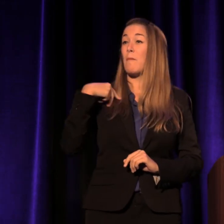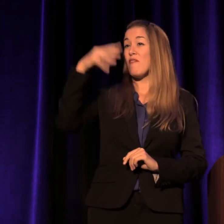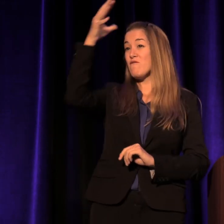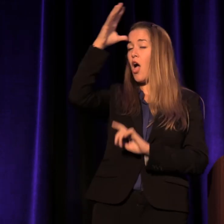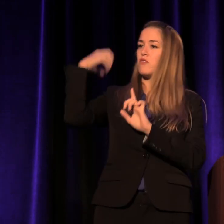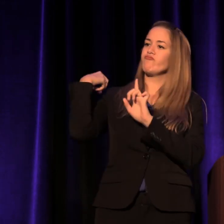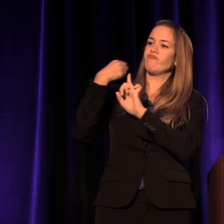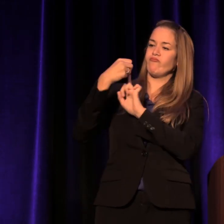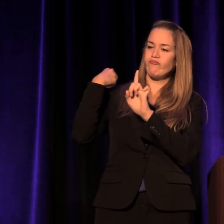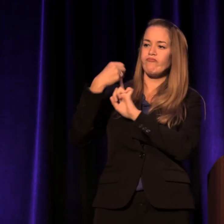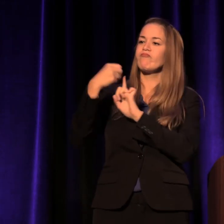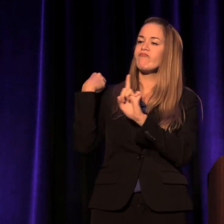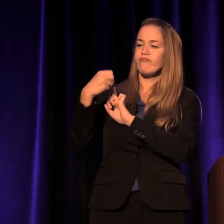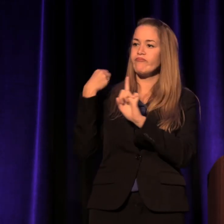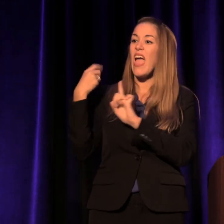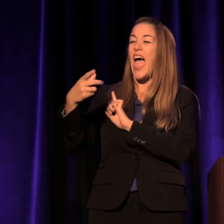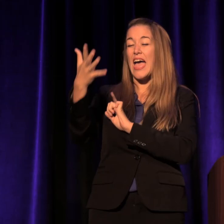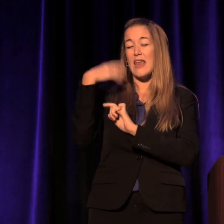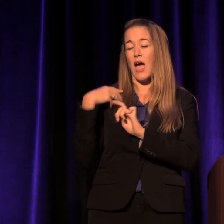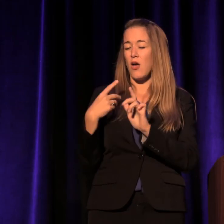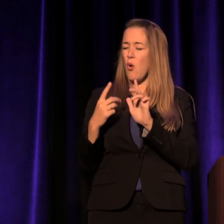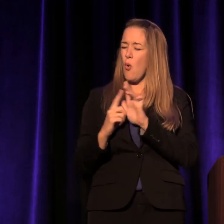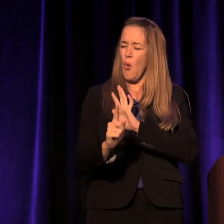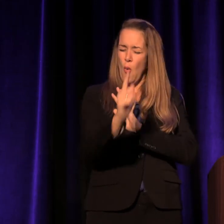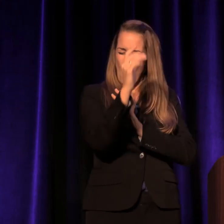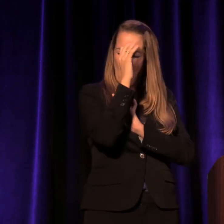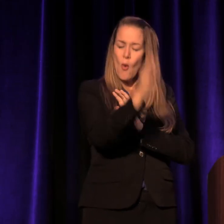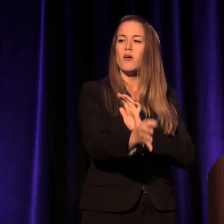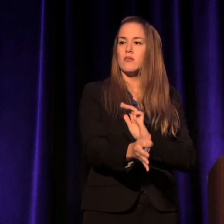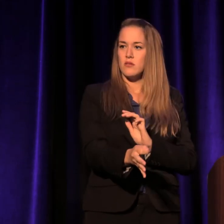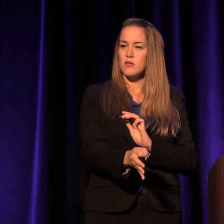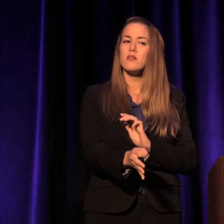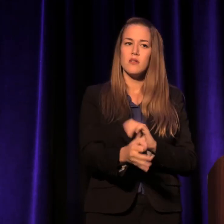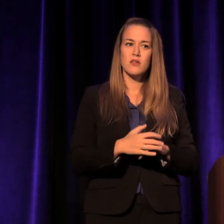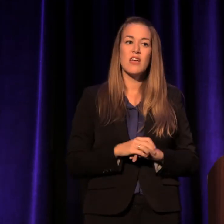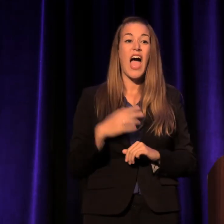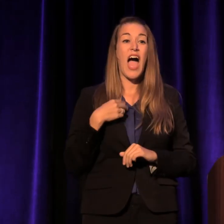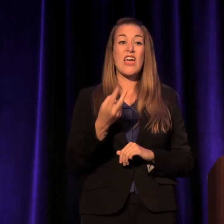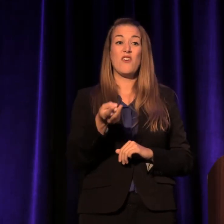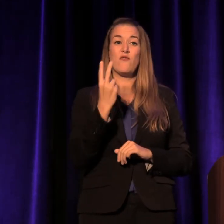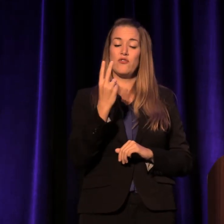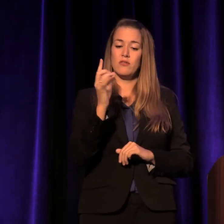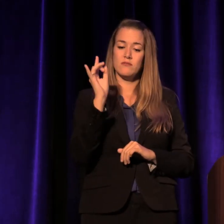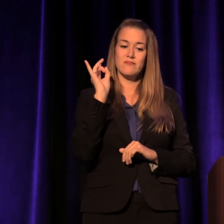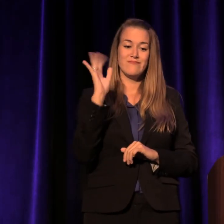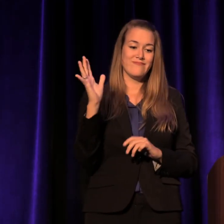whose house I narrowly escaped with my life. I have two epically failed marriages under my belt,